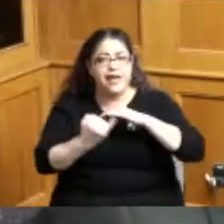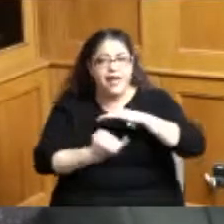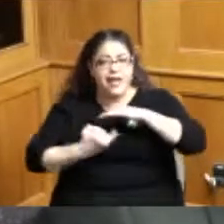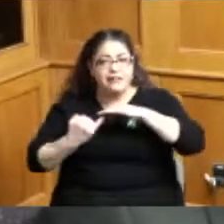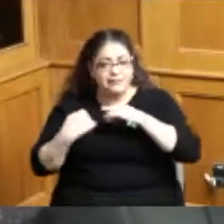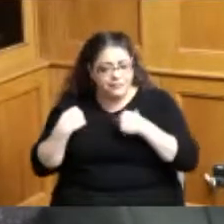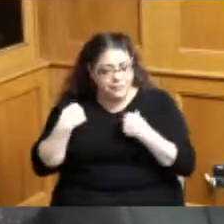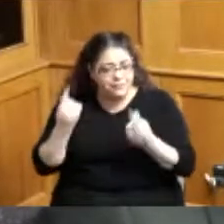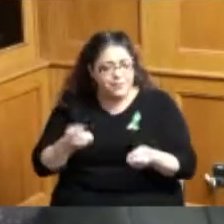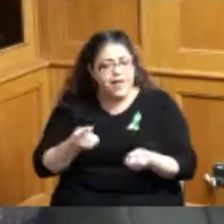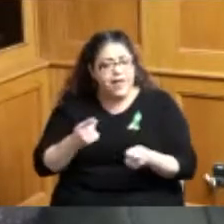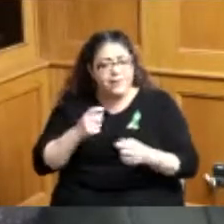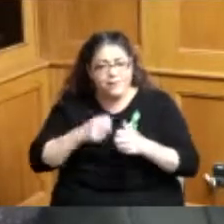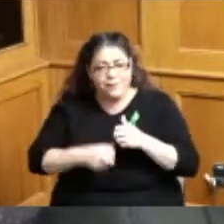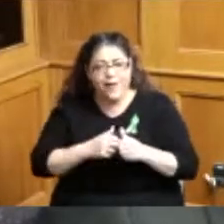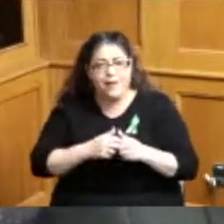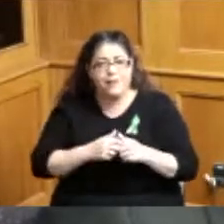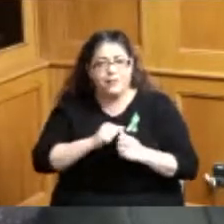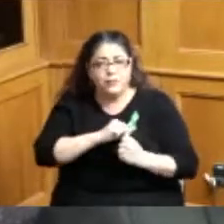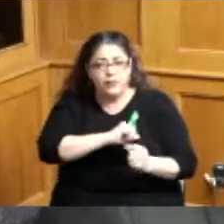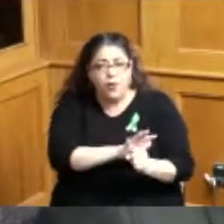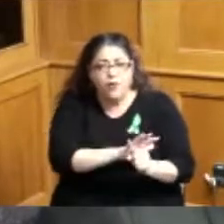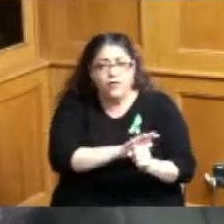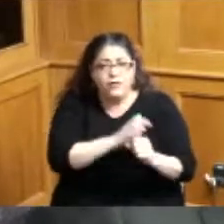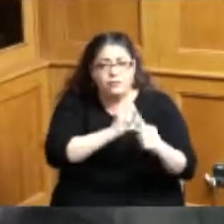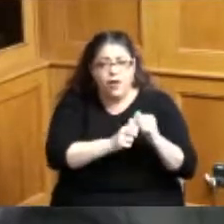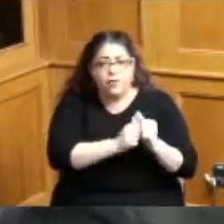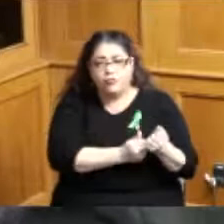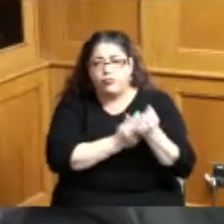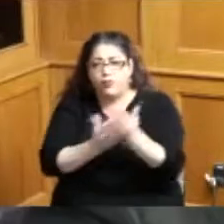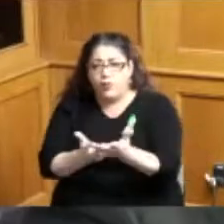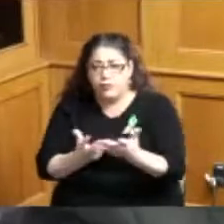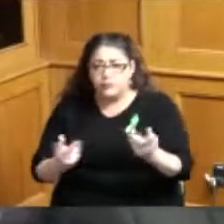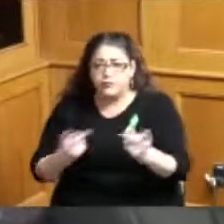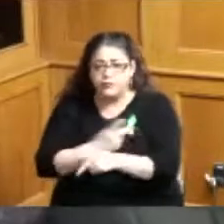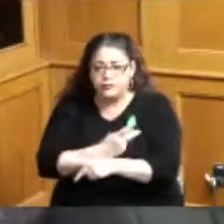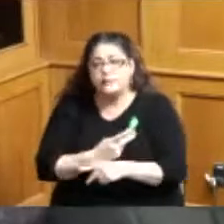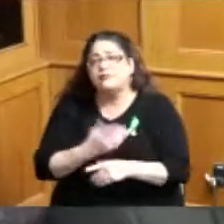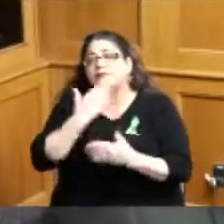the challenges because of Covid so thank you for reminding us bringing it up to our attention again